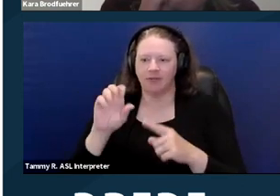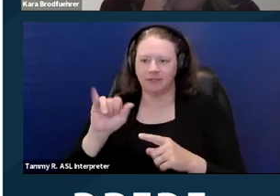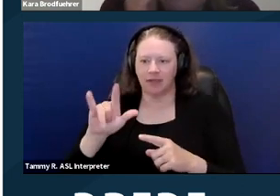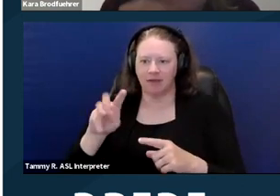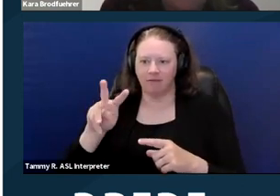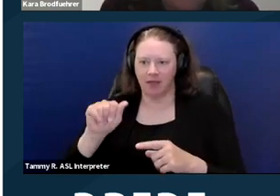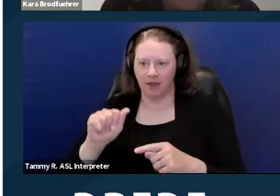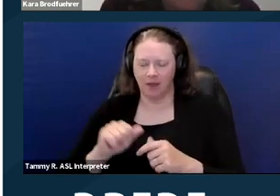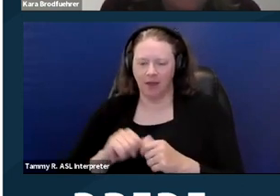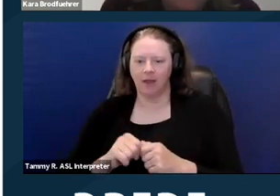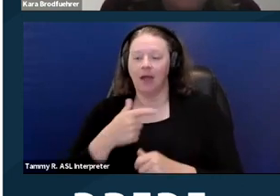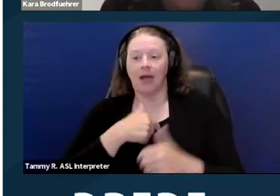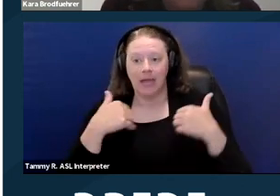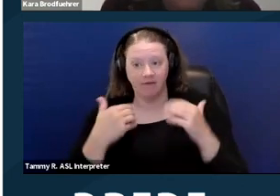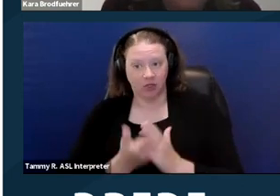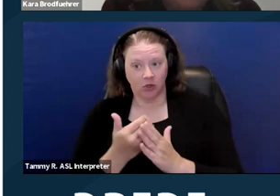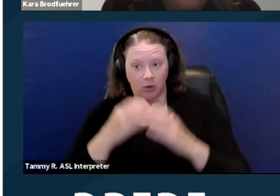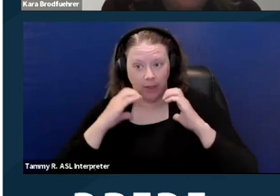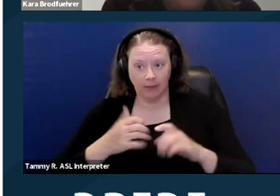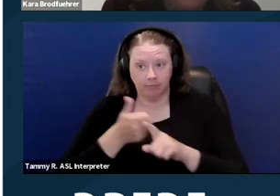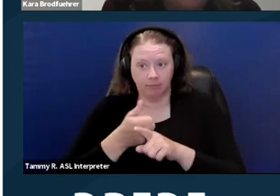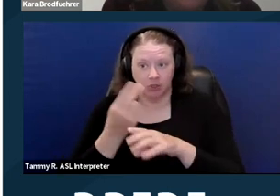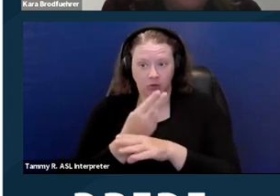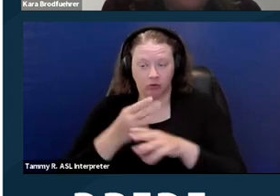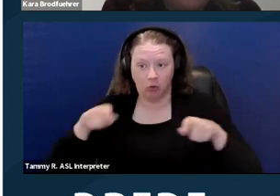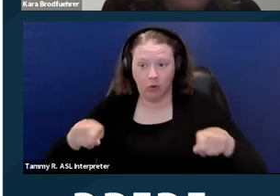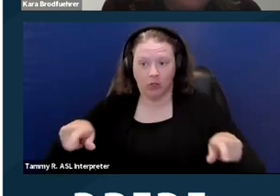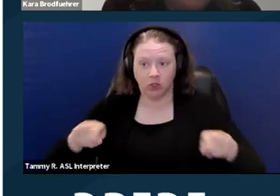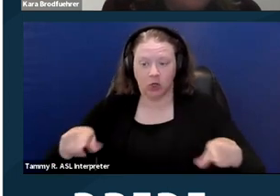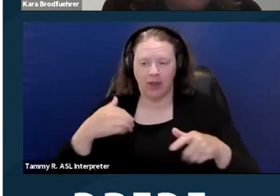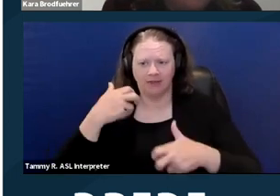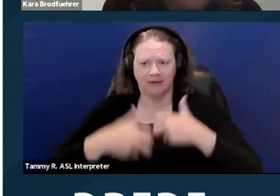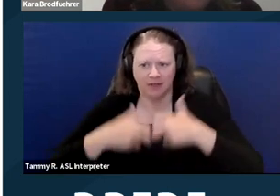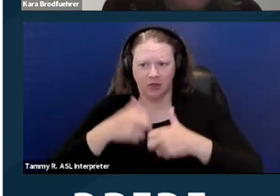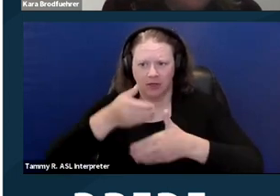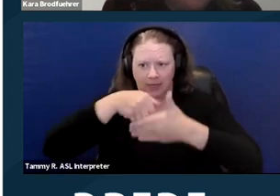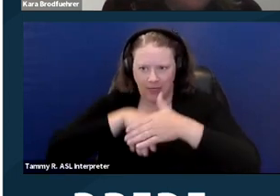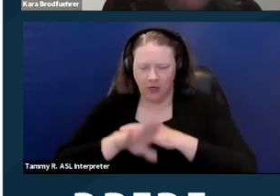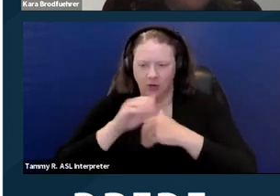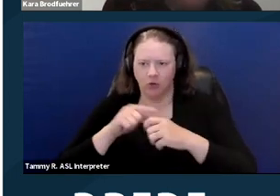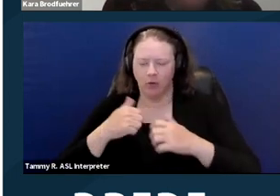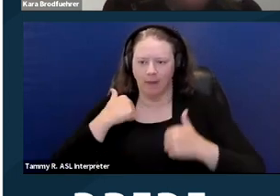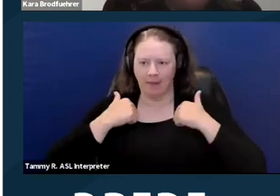Okay, "I have a new client who uses a wheelchair and is having difficulty getting into the bathtub of his apartment.